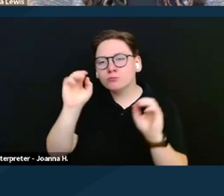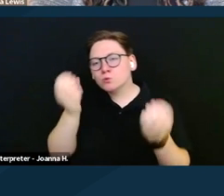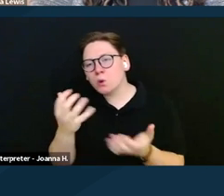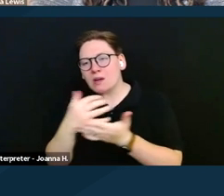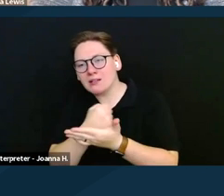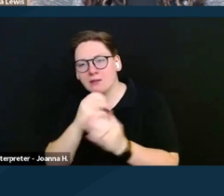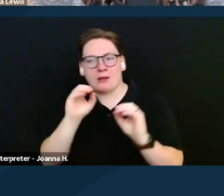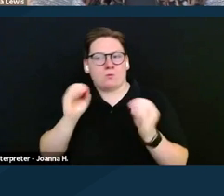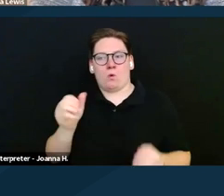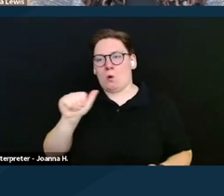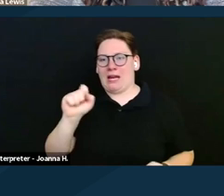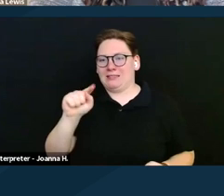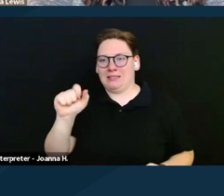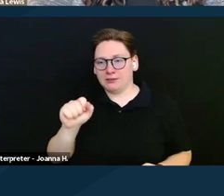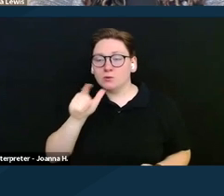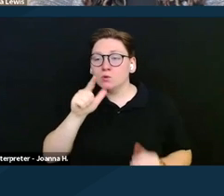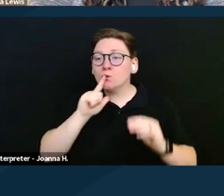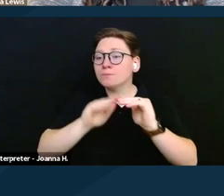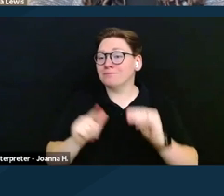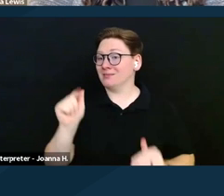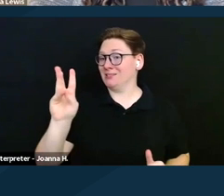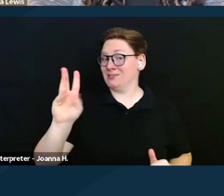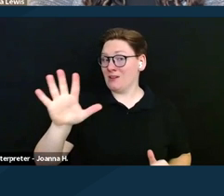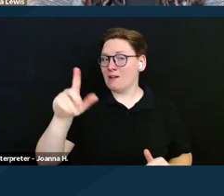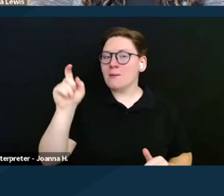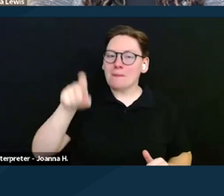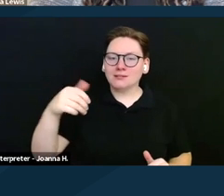Recipients younger than 65 must have a qualifying disability.